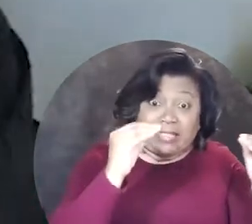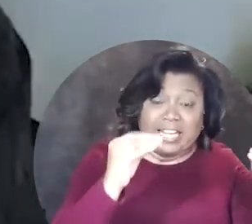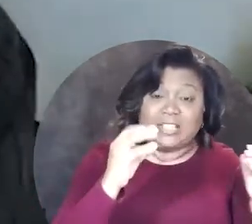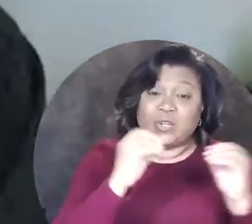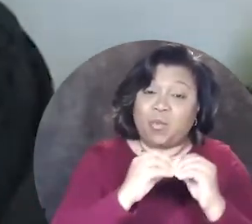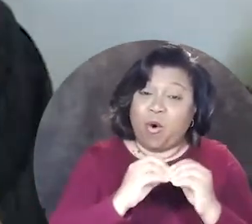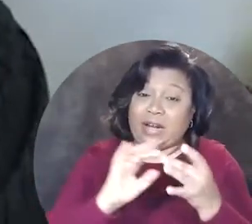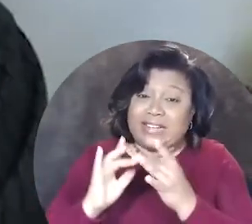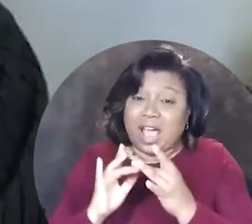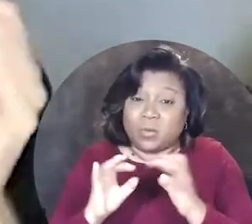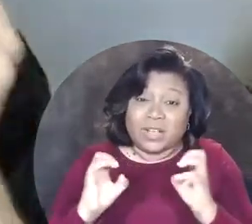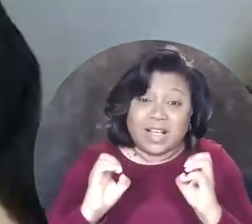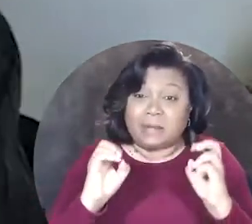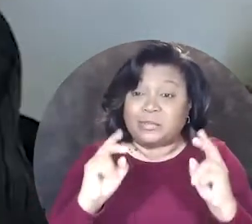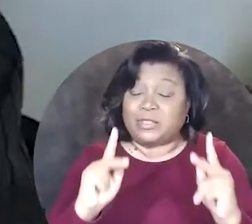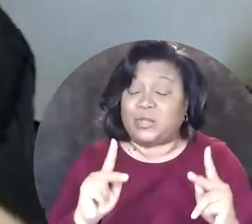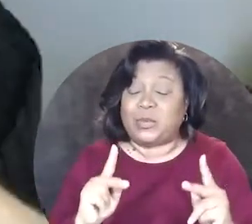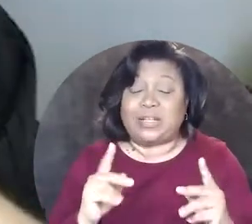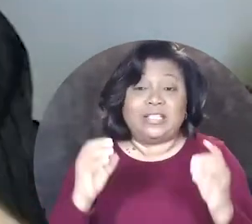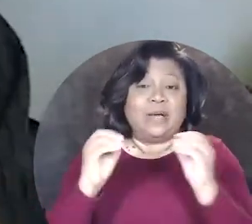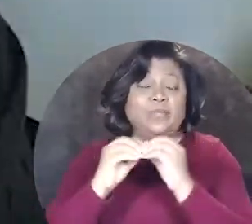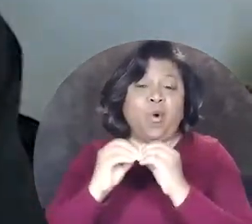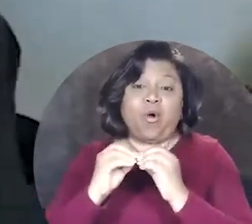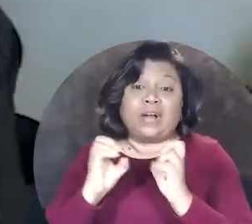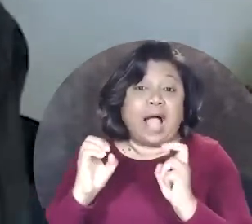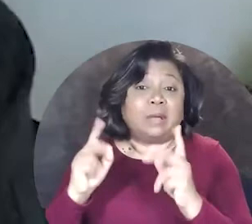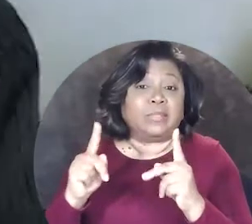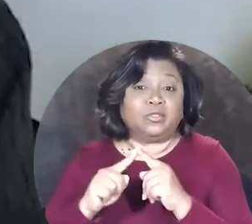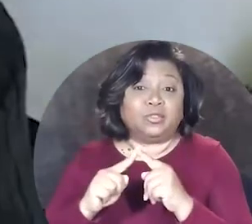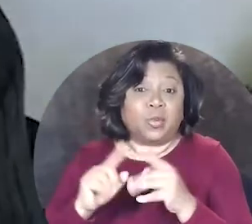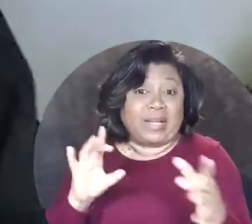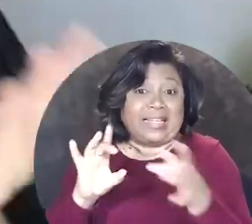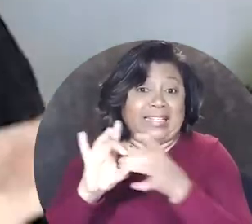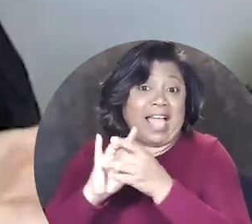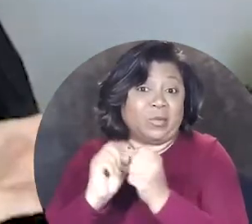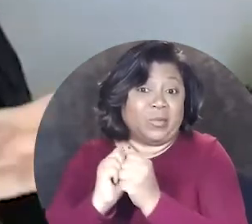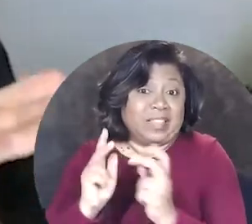more networking opportunities and opportunities to connect with people